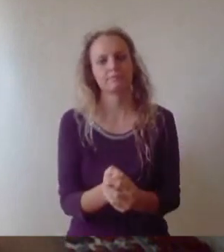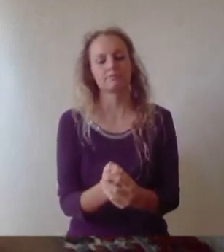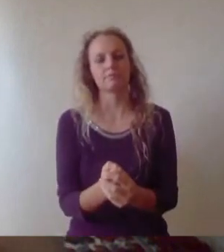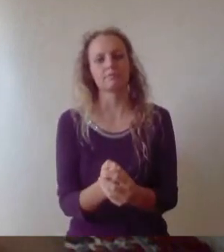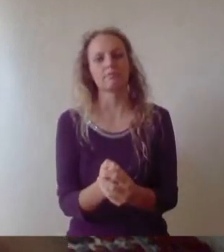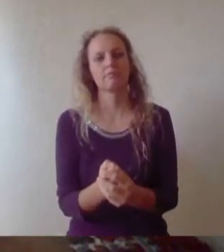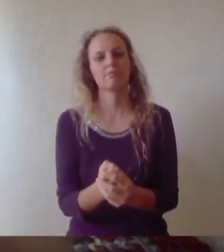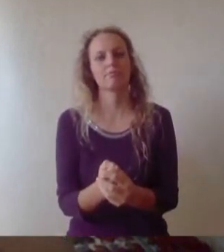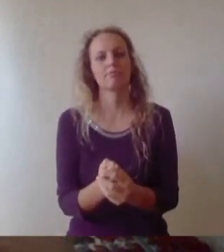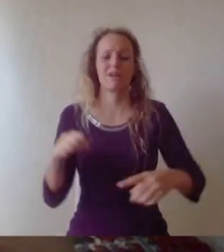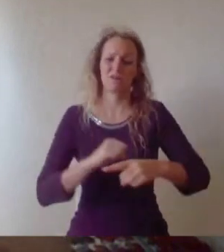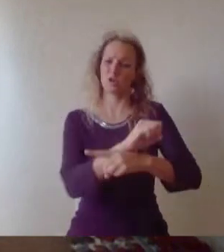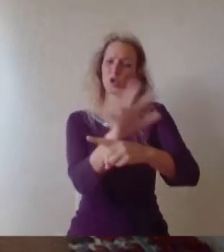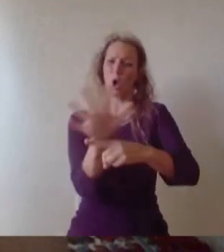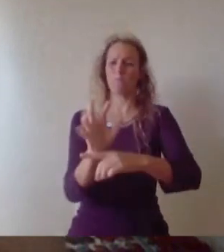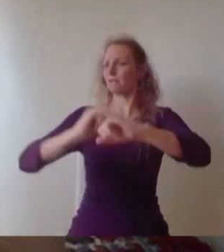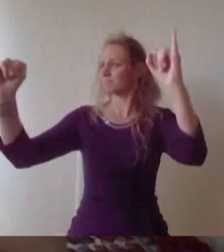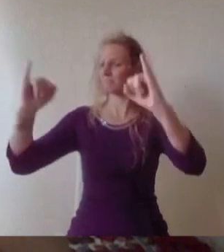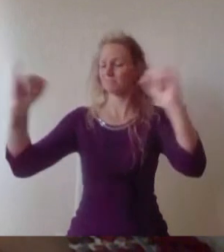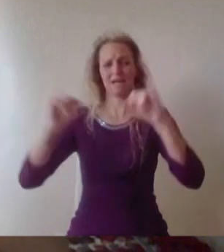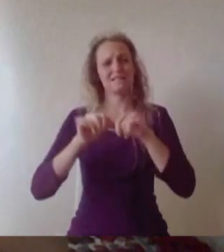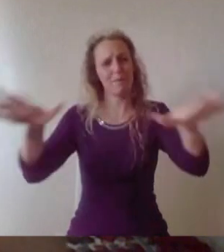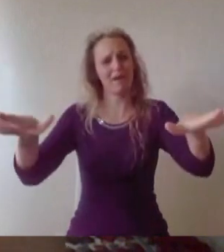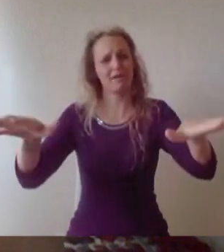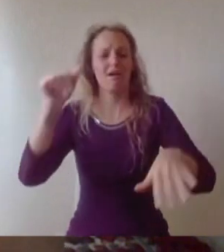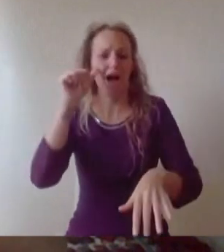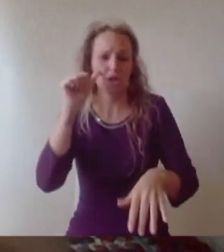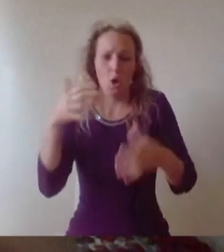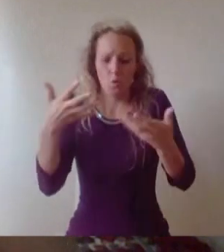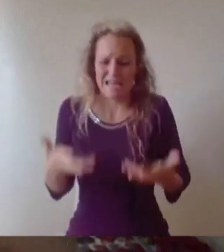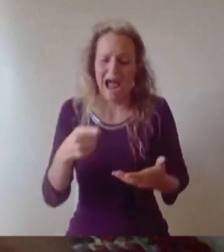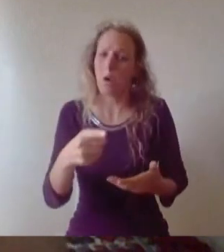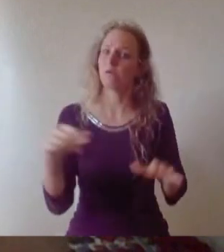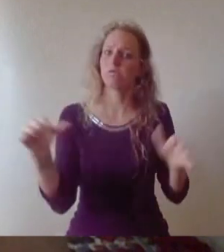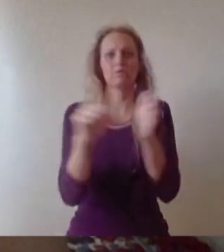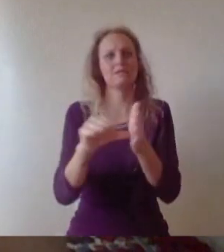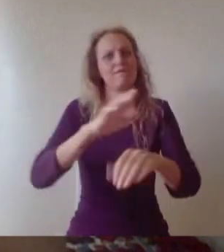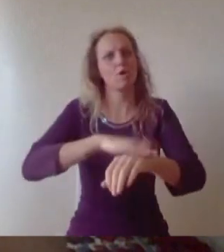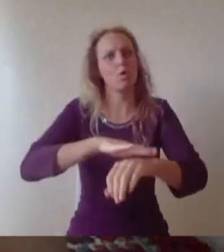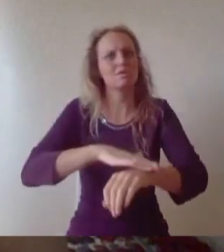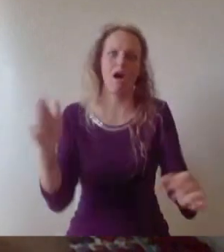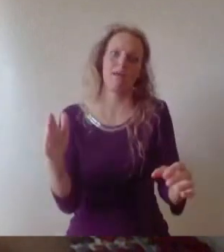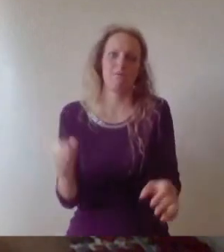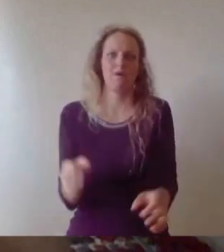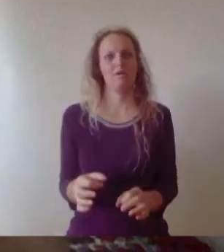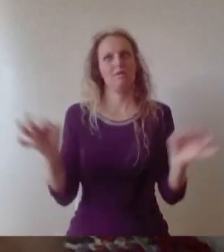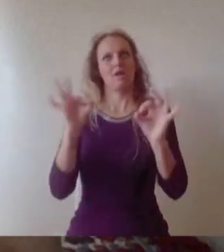have not been what any of us would have wished for. Nothing about the last few months has been normal. Not only